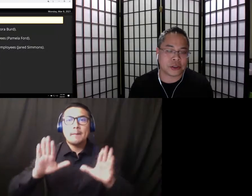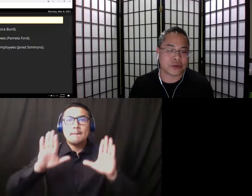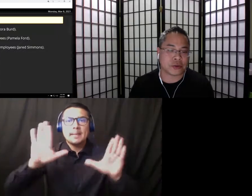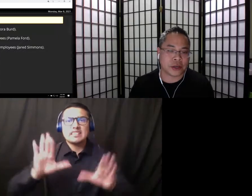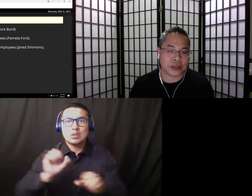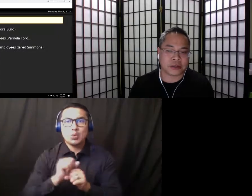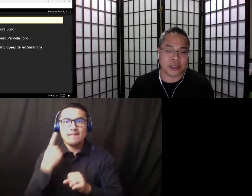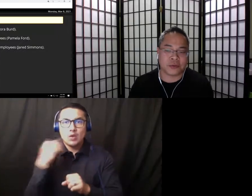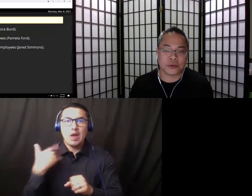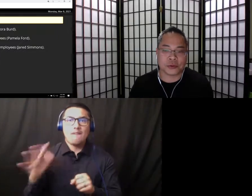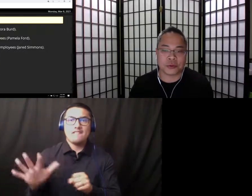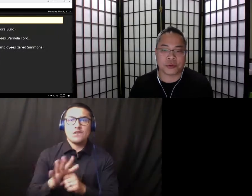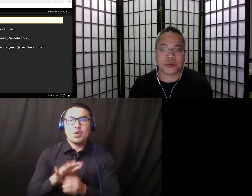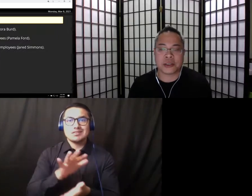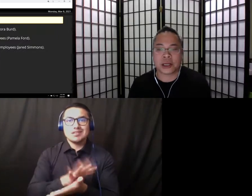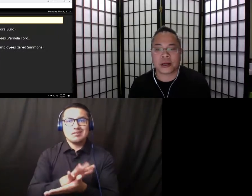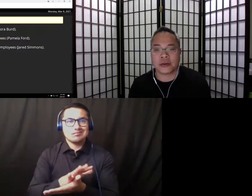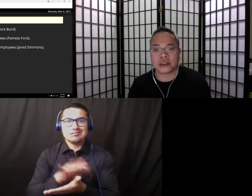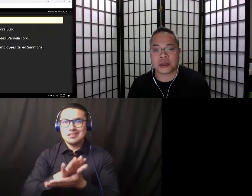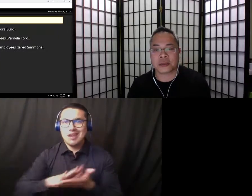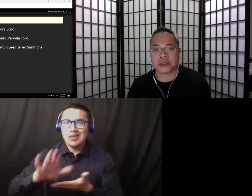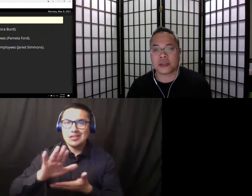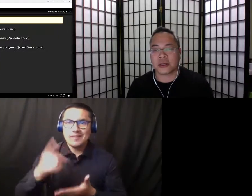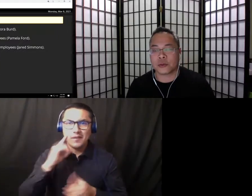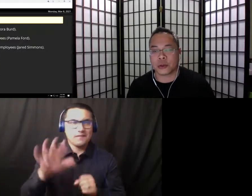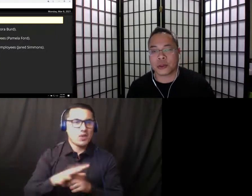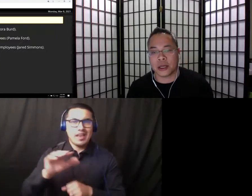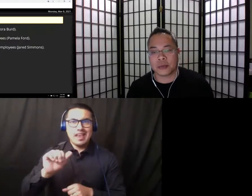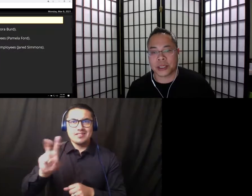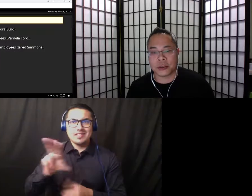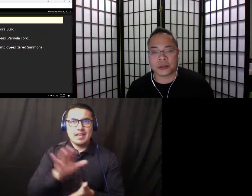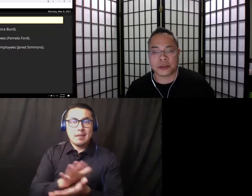for the faculty and for the students but for the entire AVC campus. We would not be able to